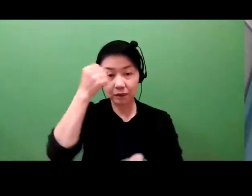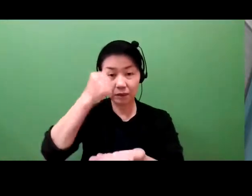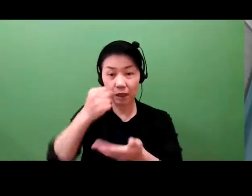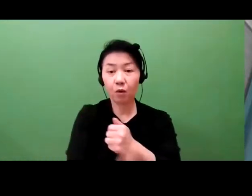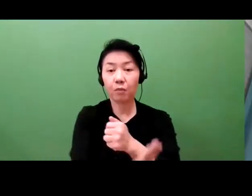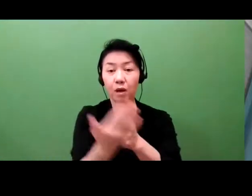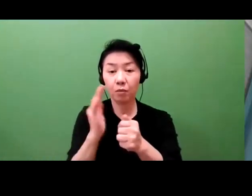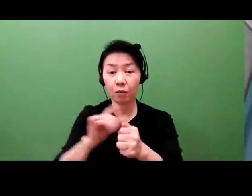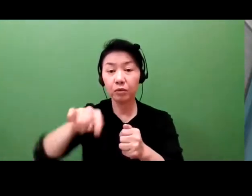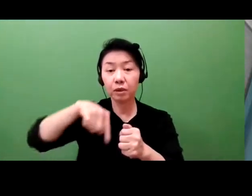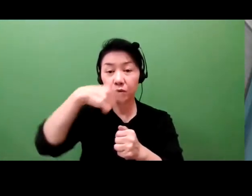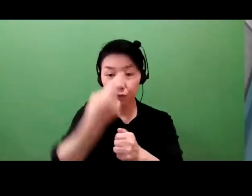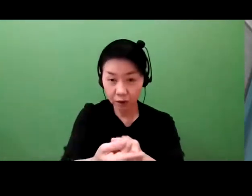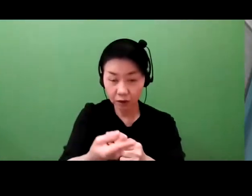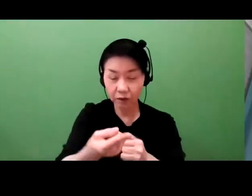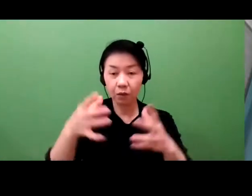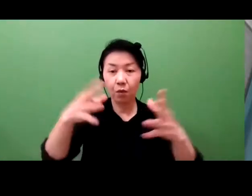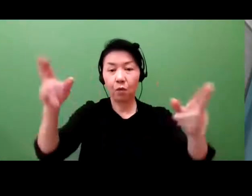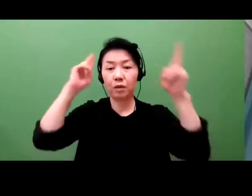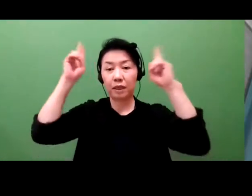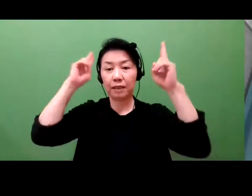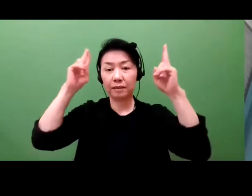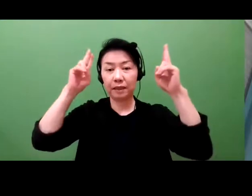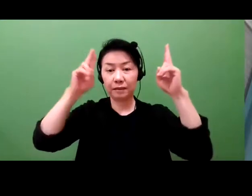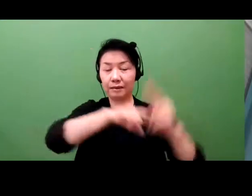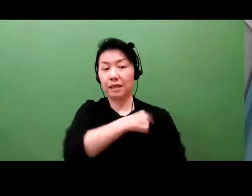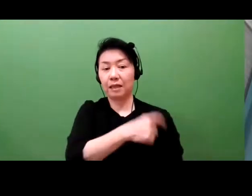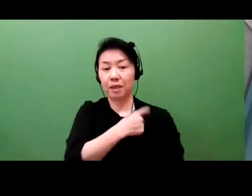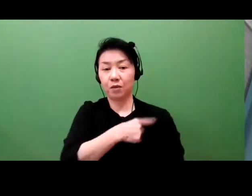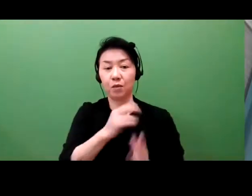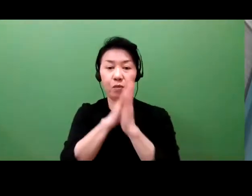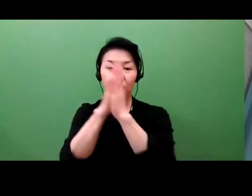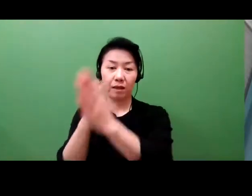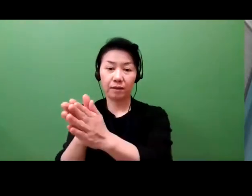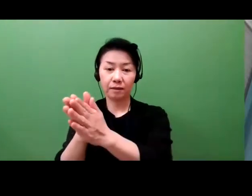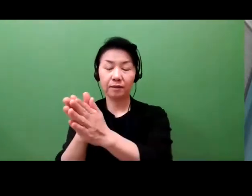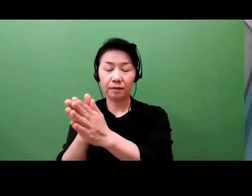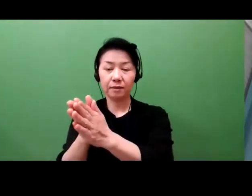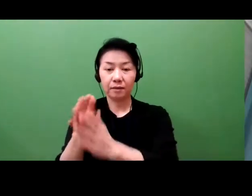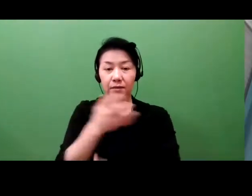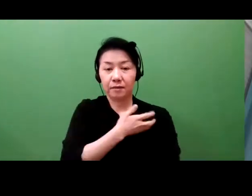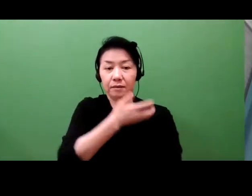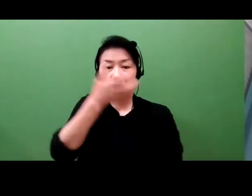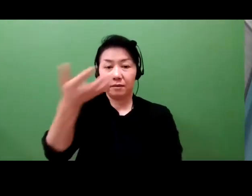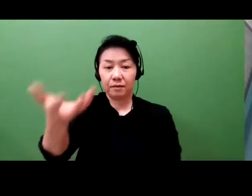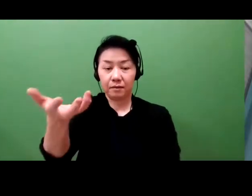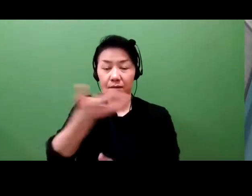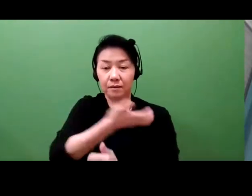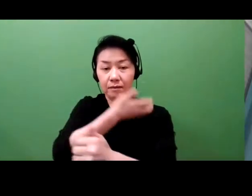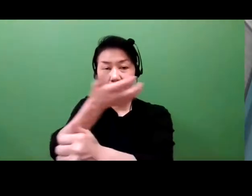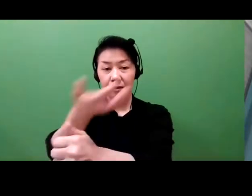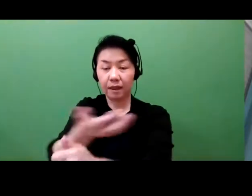That's the model I was just talking about. But it's also true that some SMEs will want to get bigger